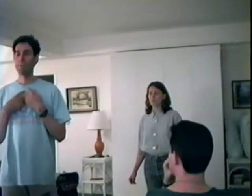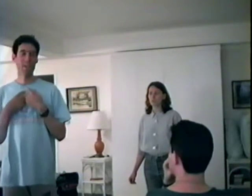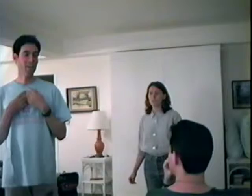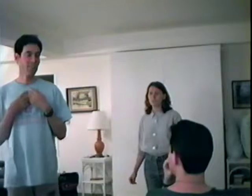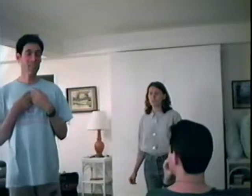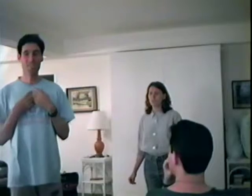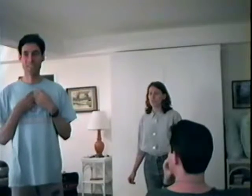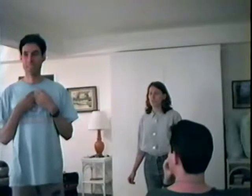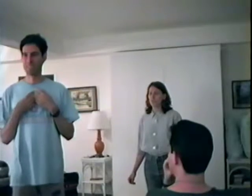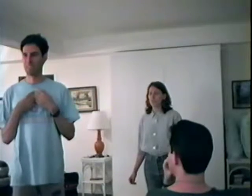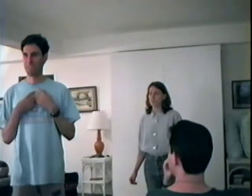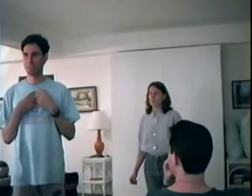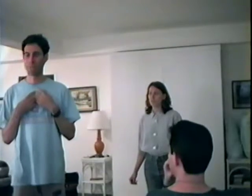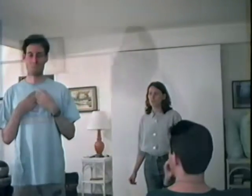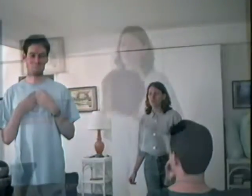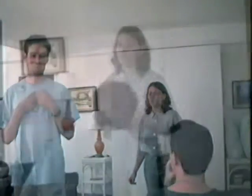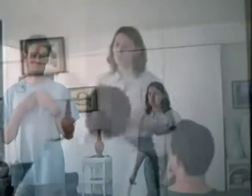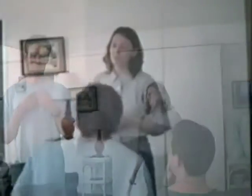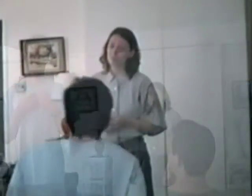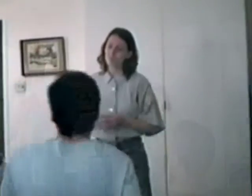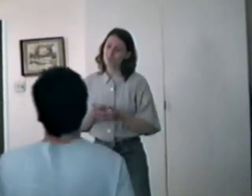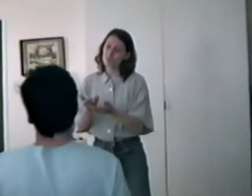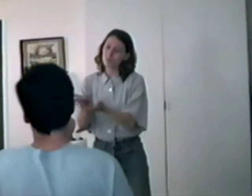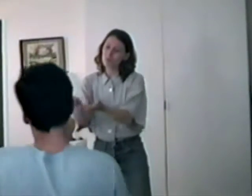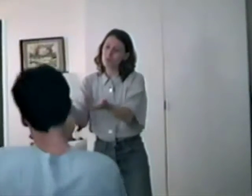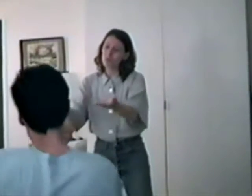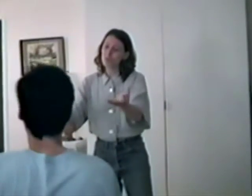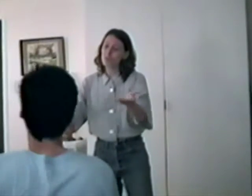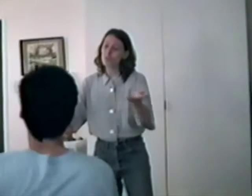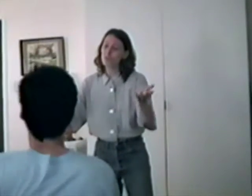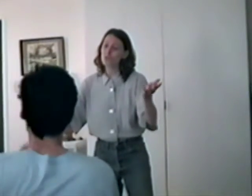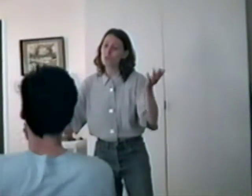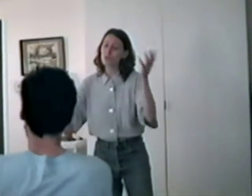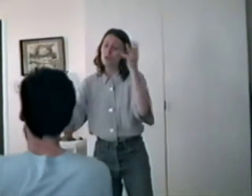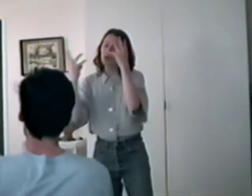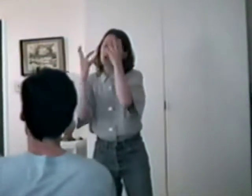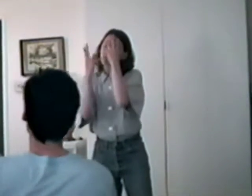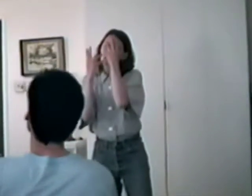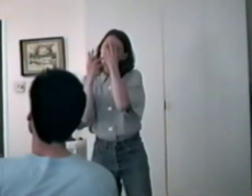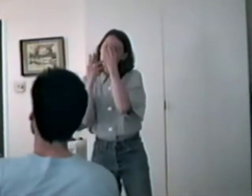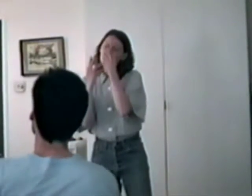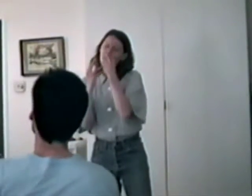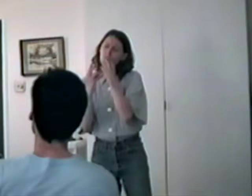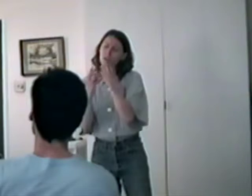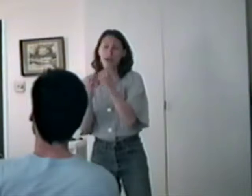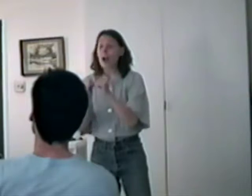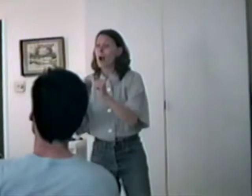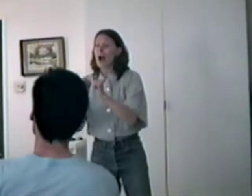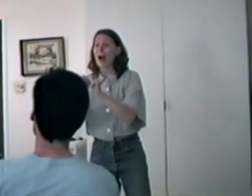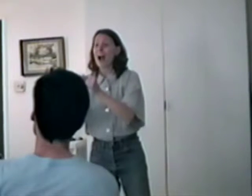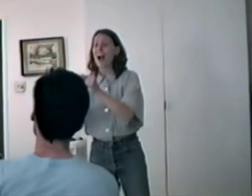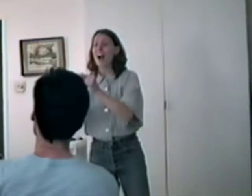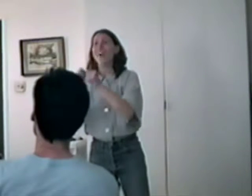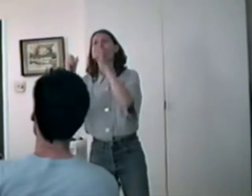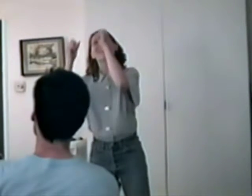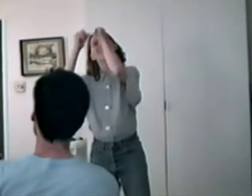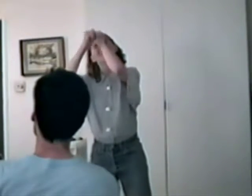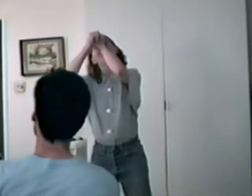I mean i have a turtleneck. Tender Shepherd Tender Shepherd